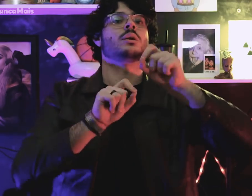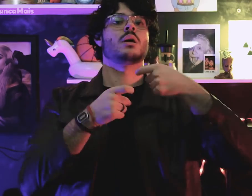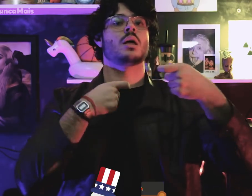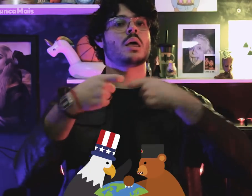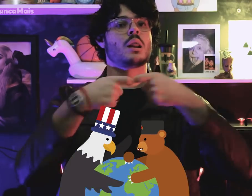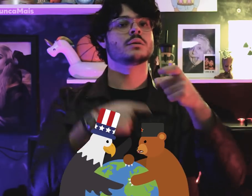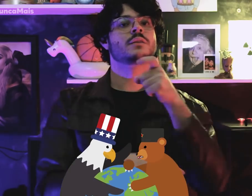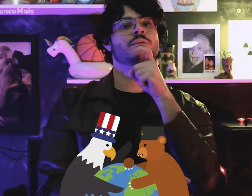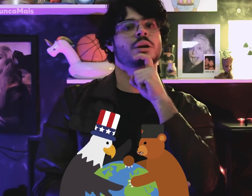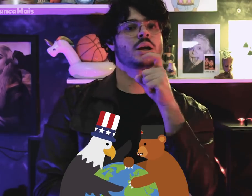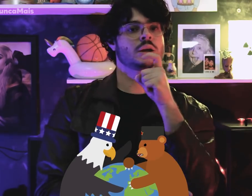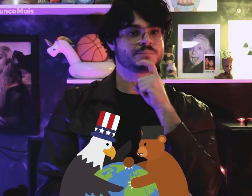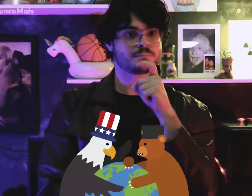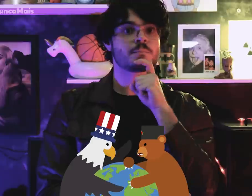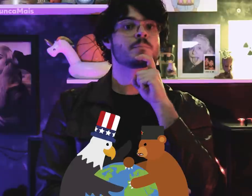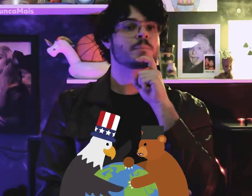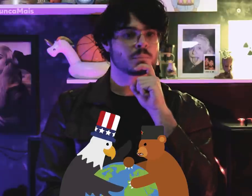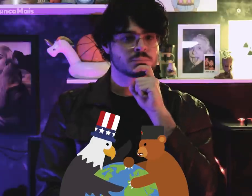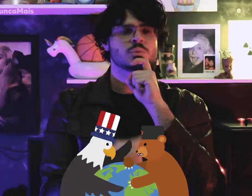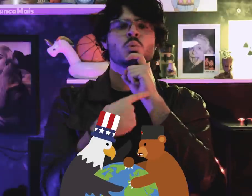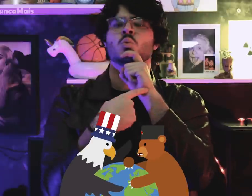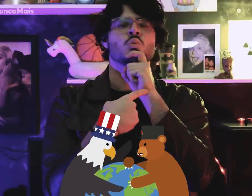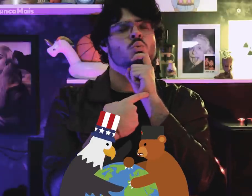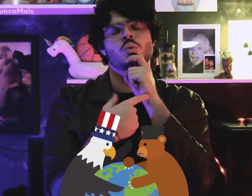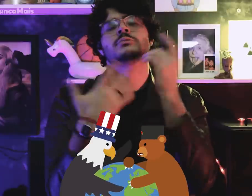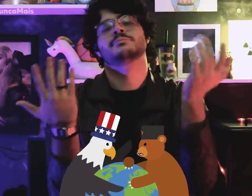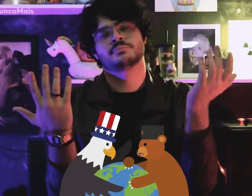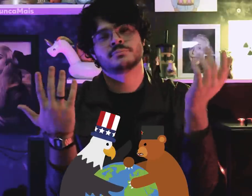because of the Cold War, remember that?